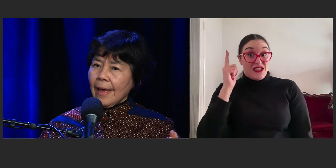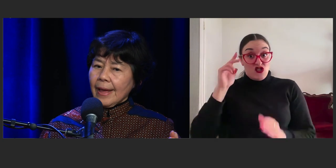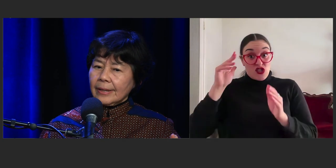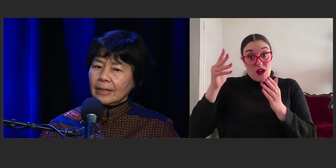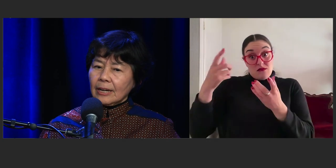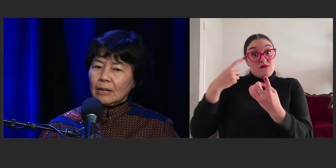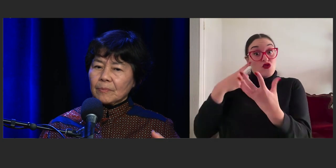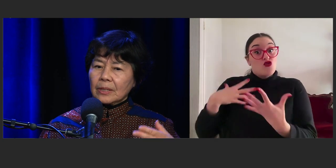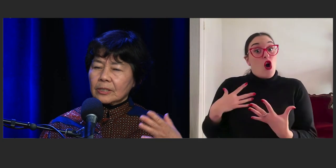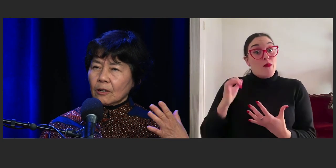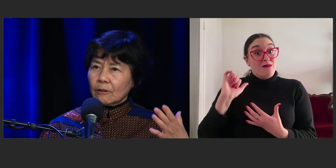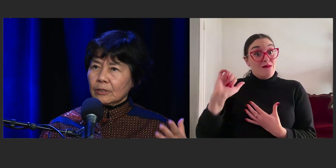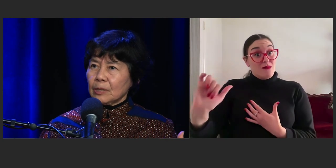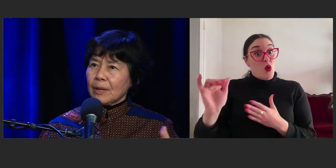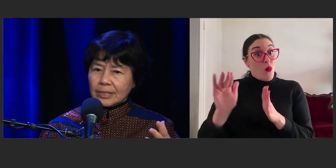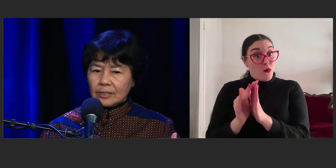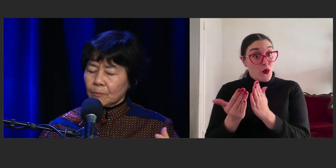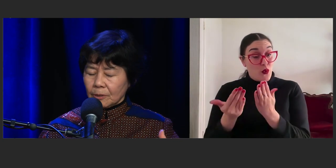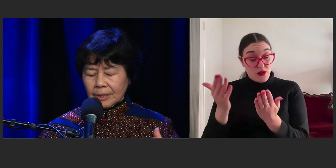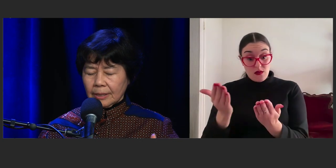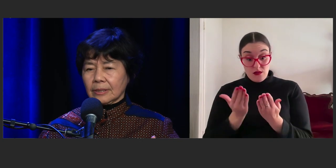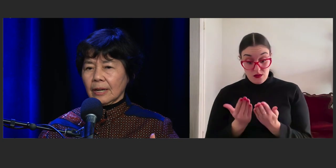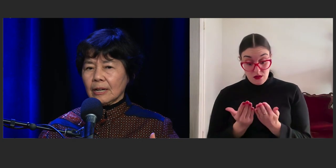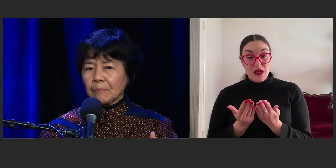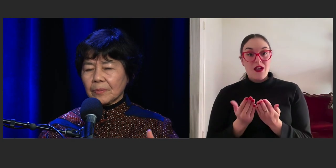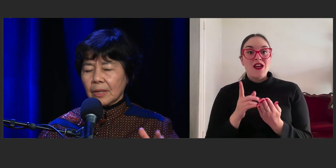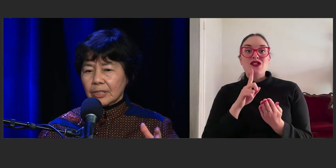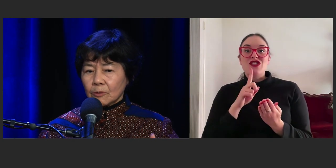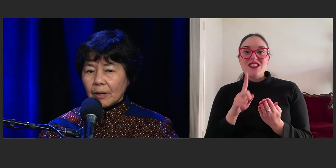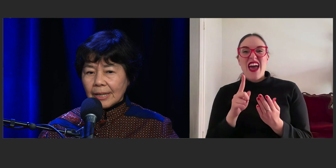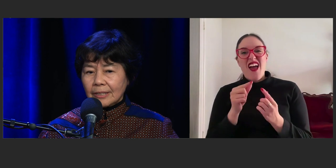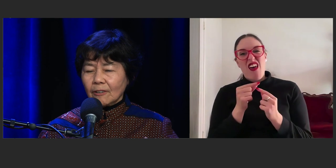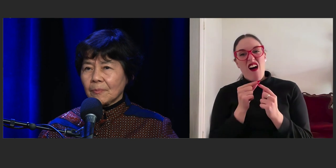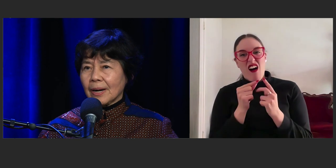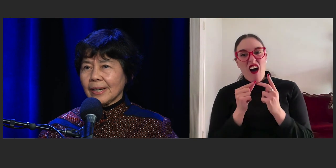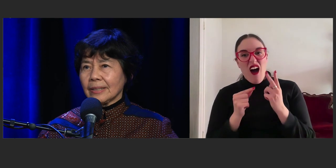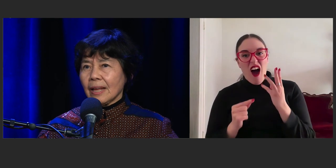And so she mentioned the books that she read of mine